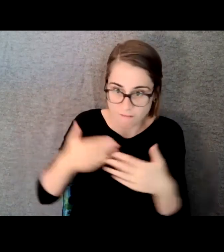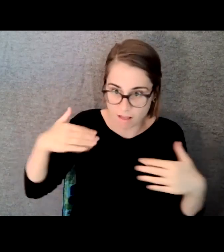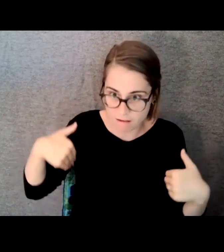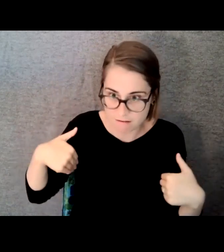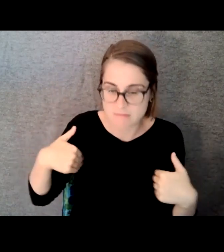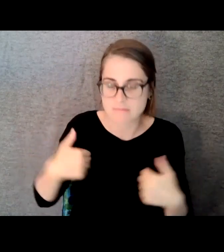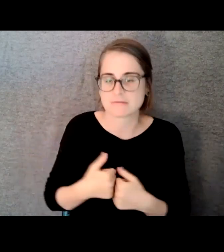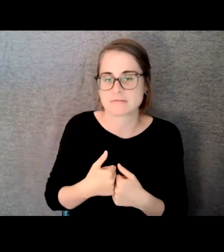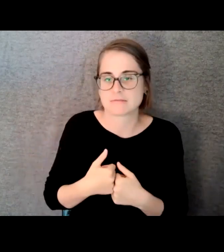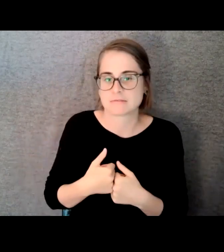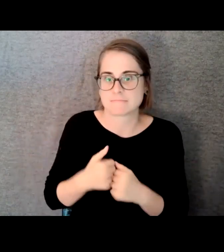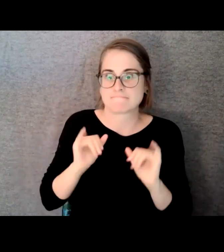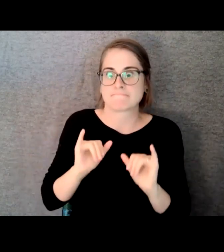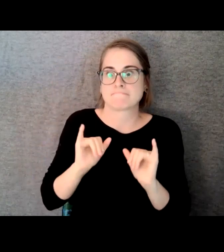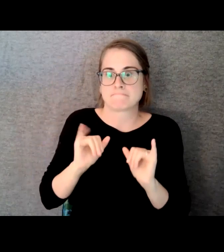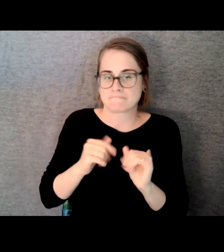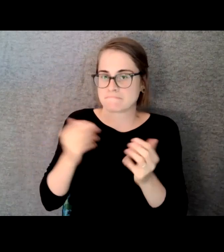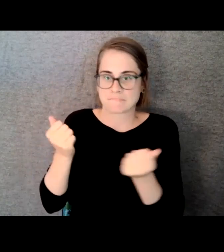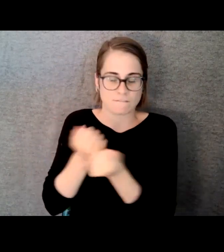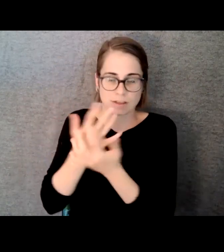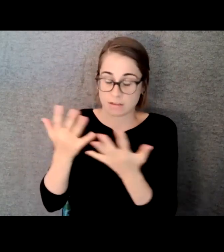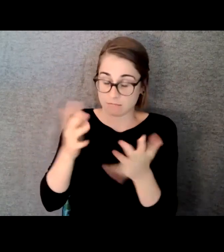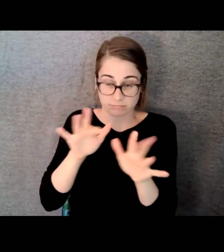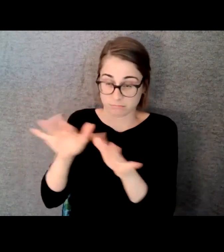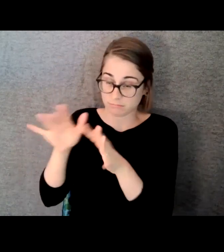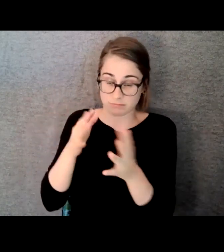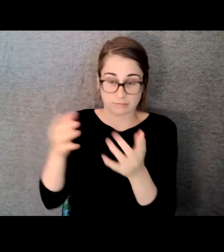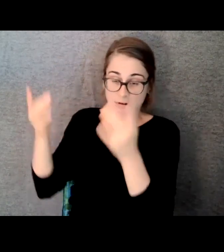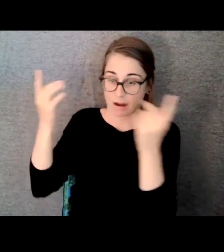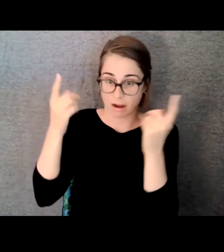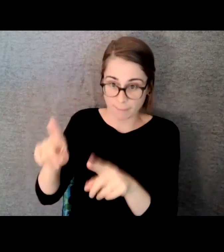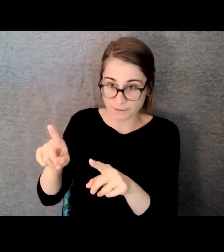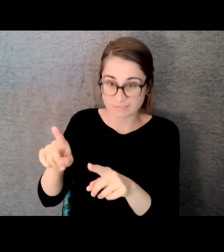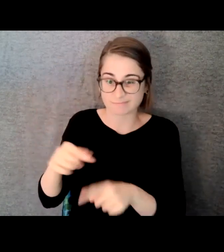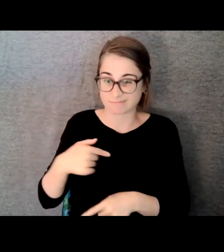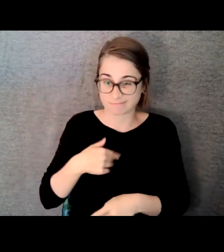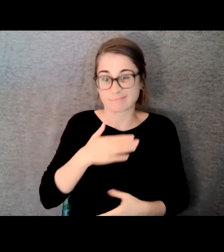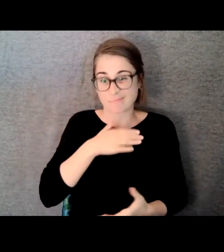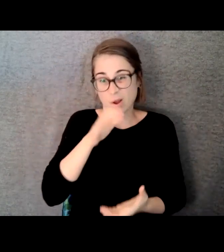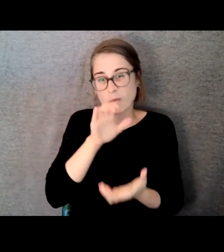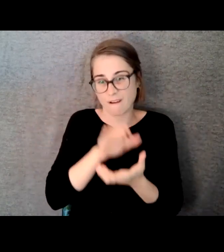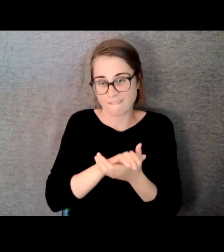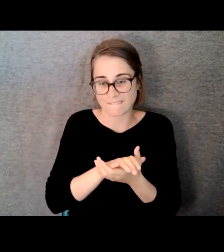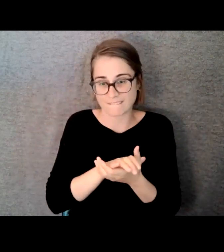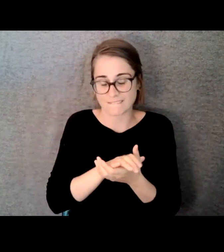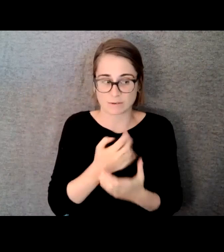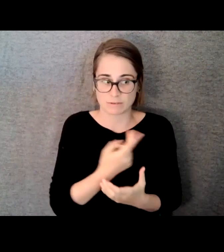and I, my girlfriend, we were walking around just in a daze for most of the day.